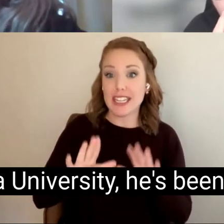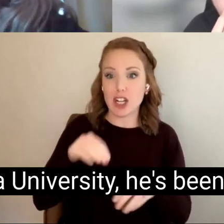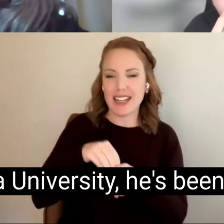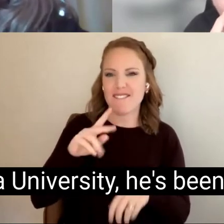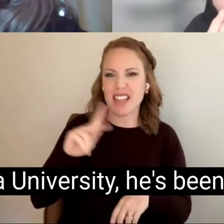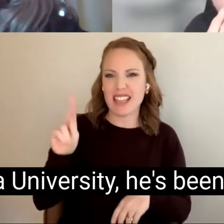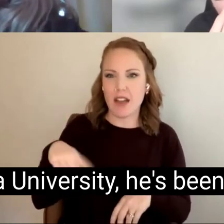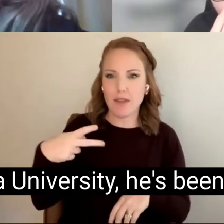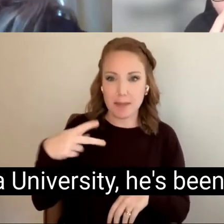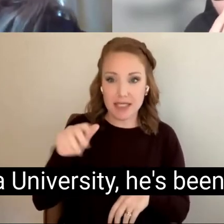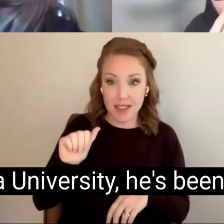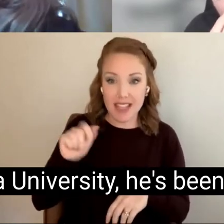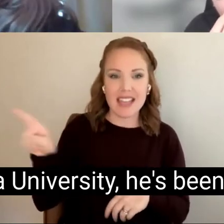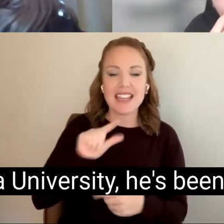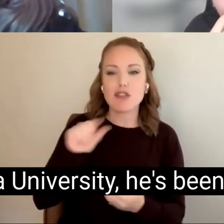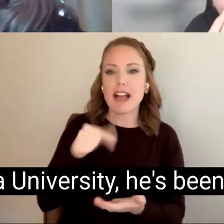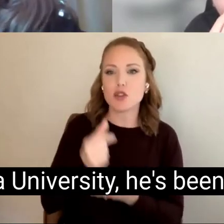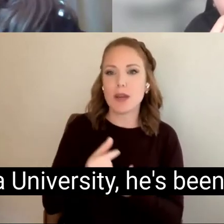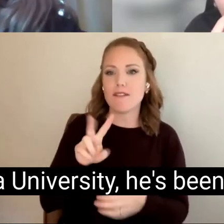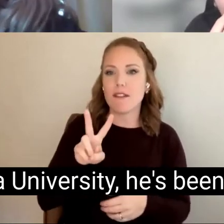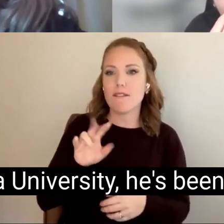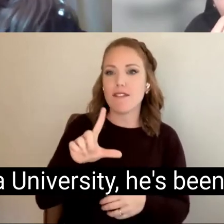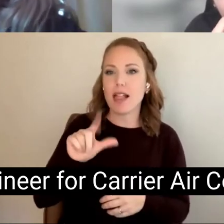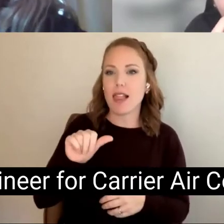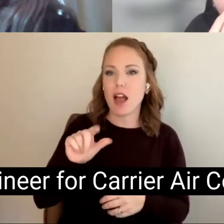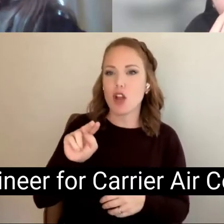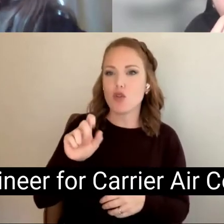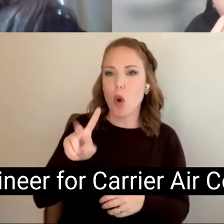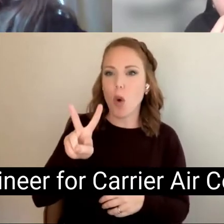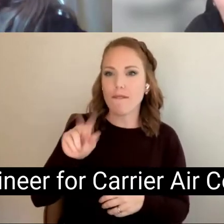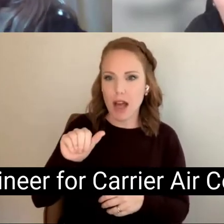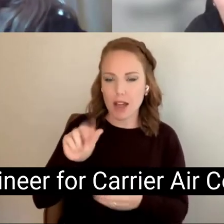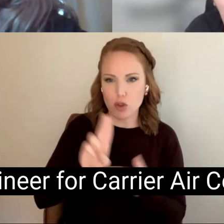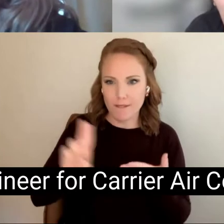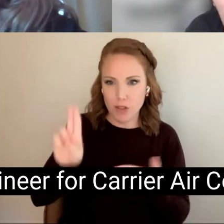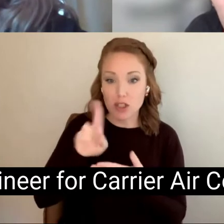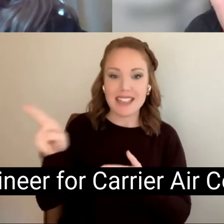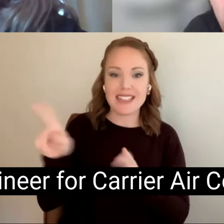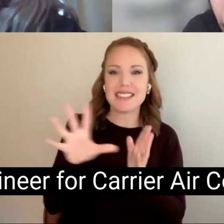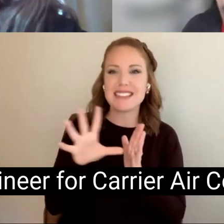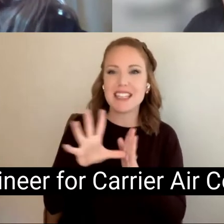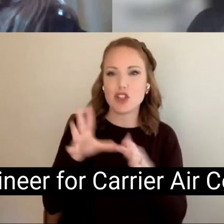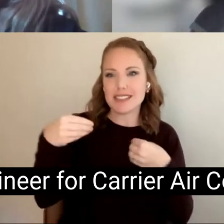Villanova University, he's been a senior sales engineer for Carrier Air Conditioner